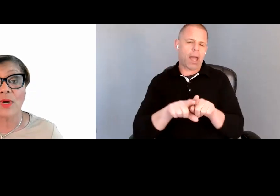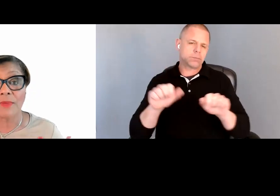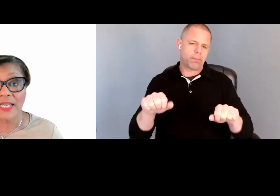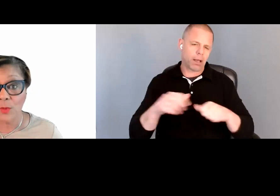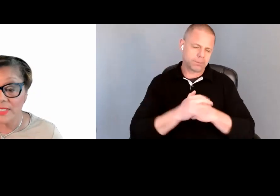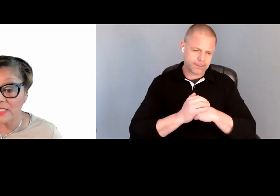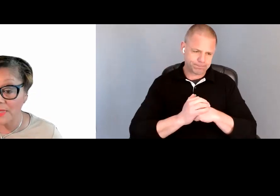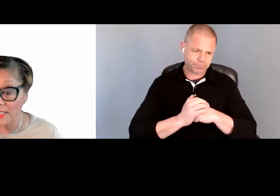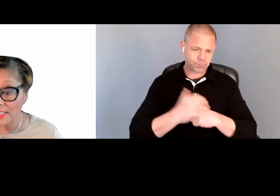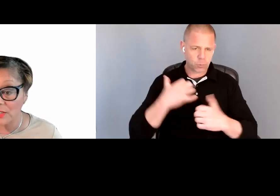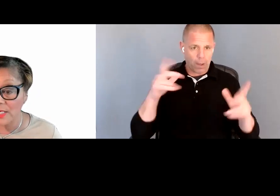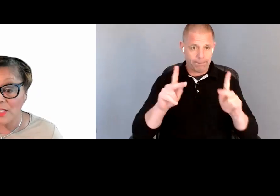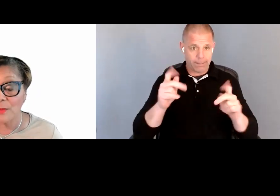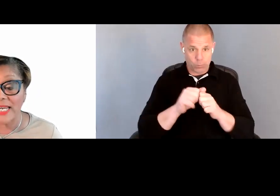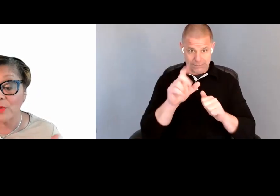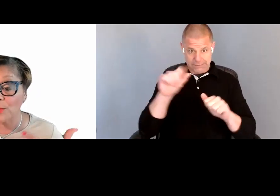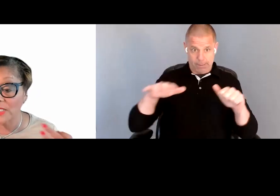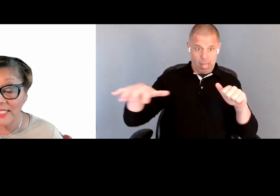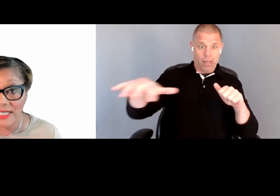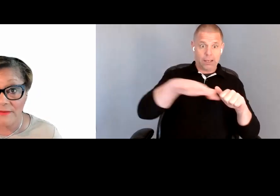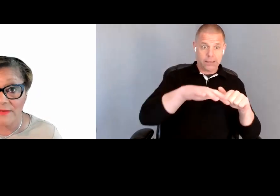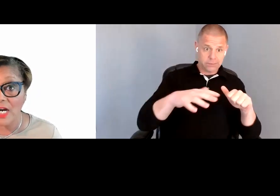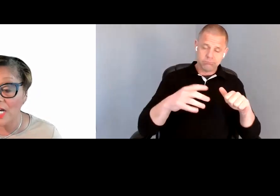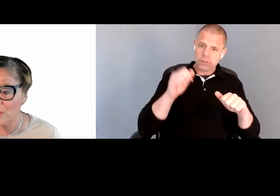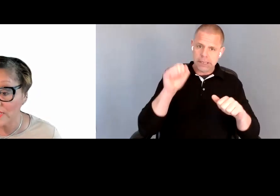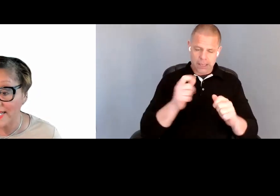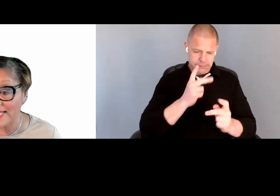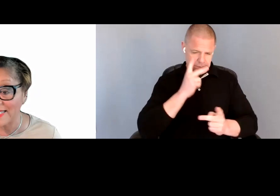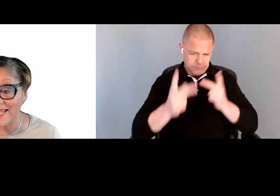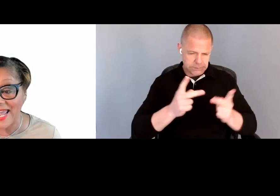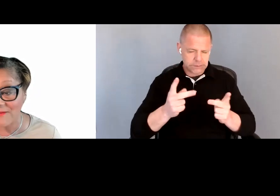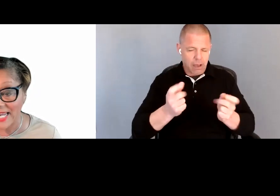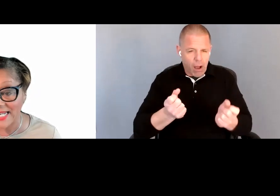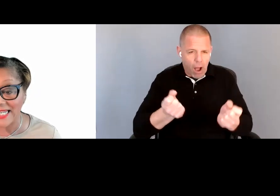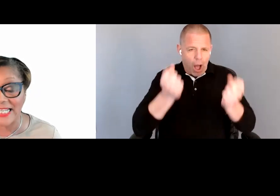want people with disabilities to be able to perceive, understand, navigate, and